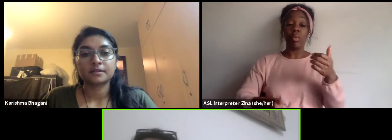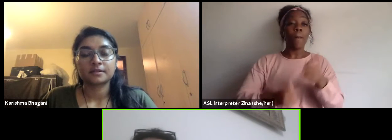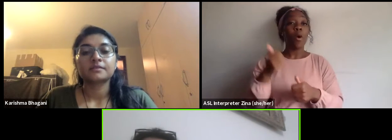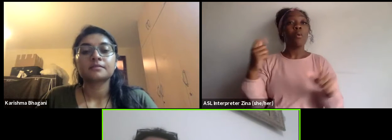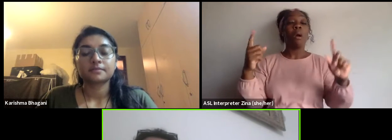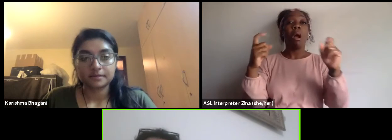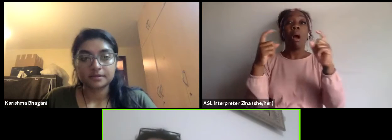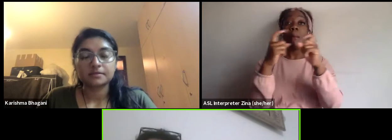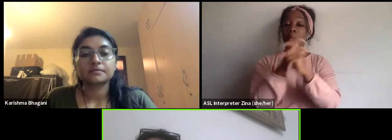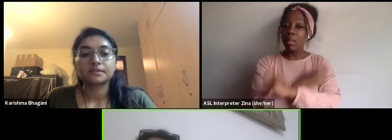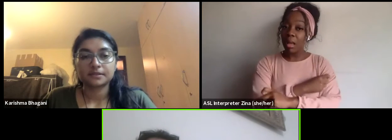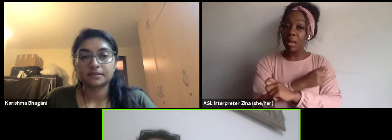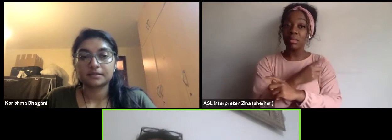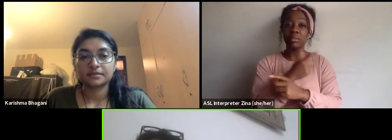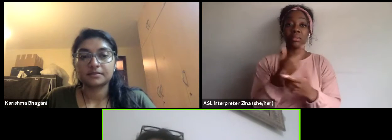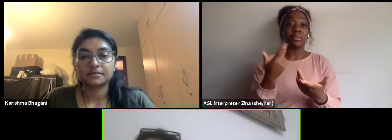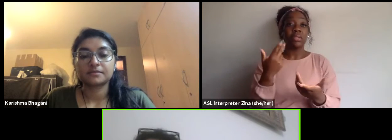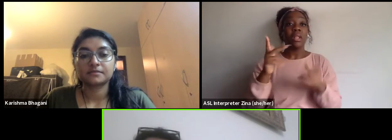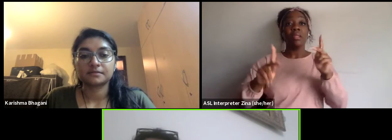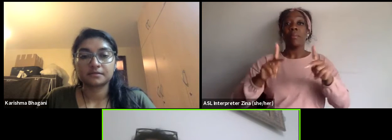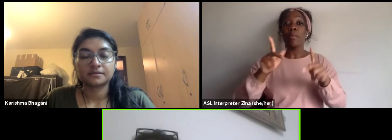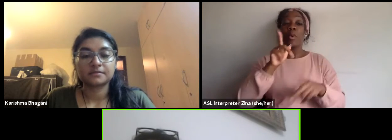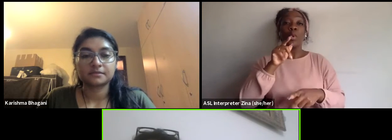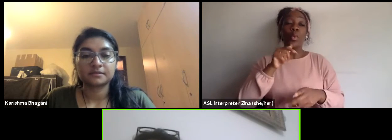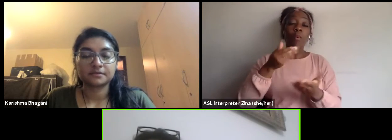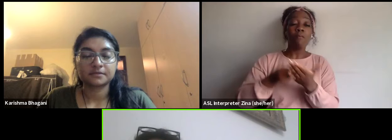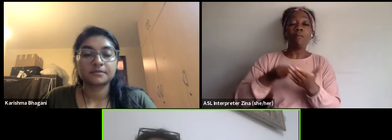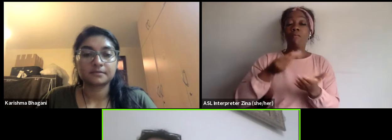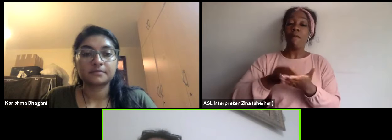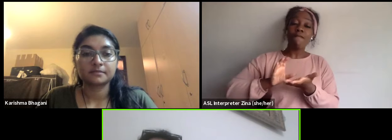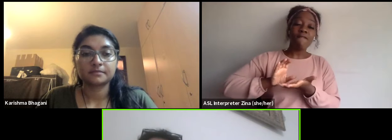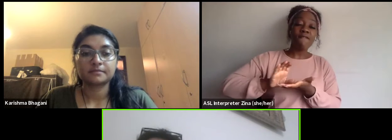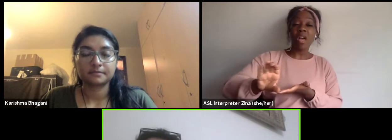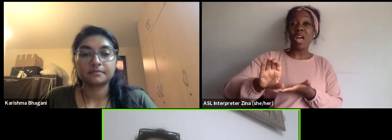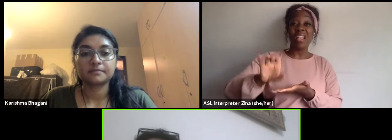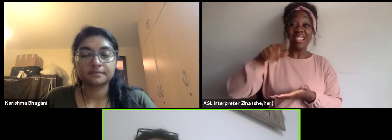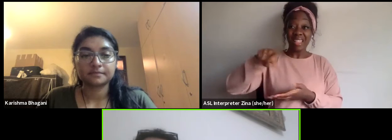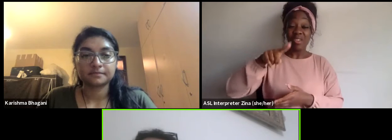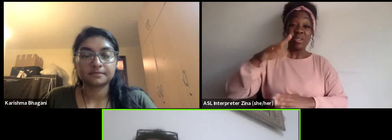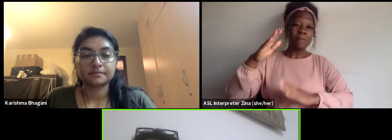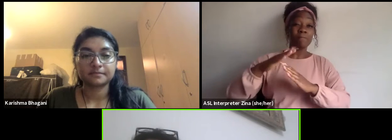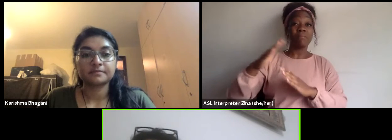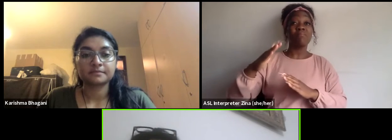and the number one funder on the world. So I worked for them and finance and project